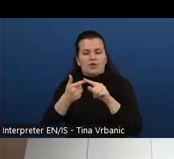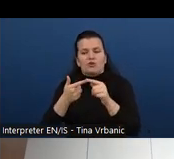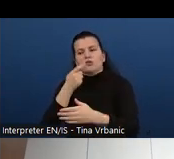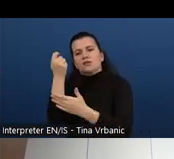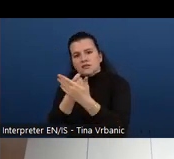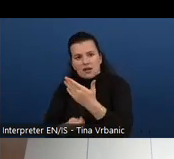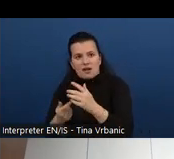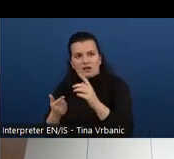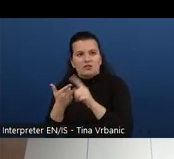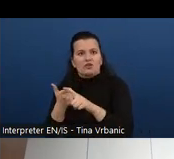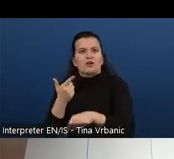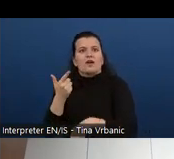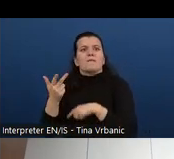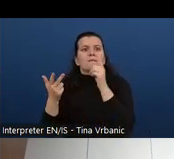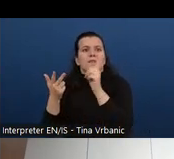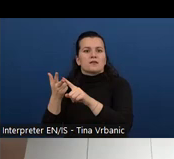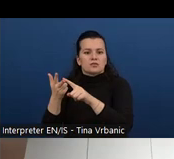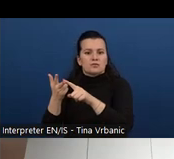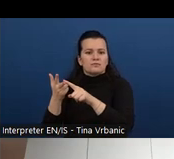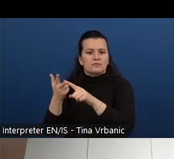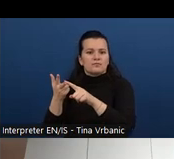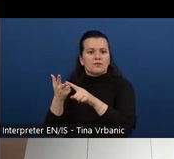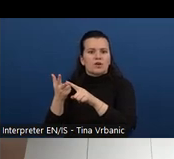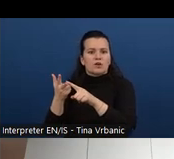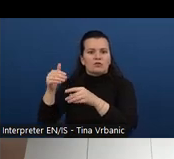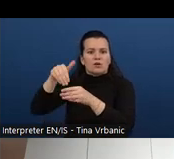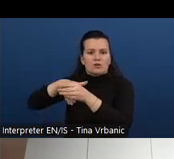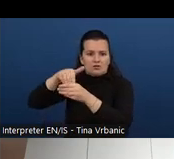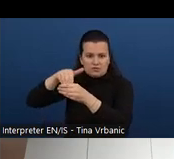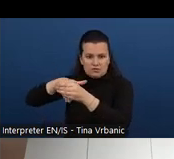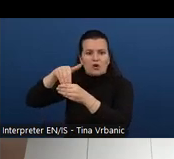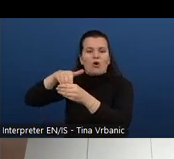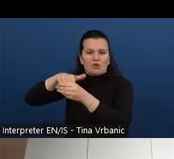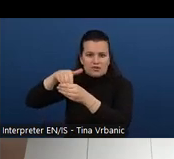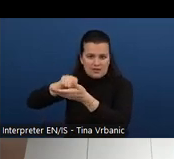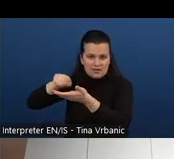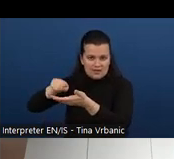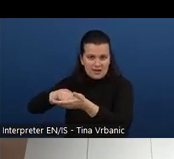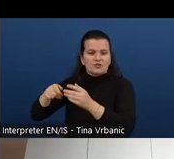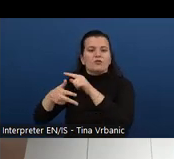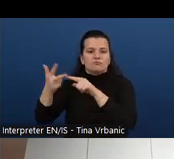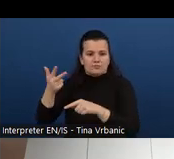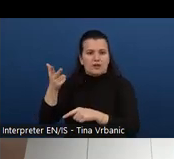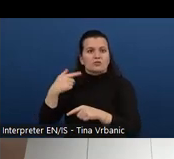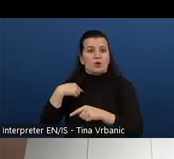to the Web accessibility specialist certification.